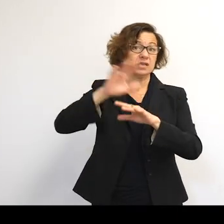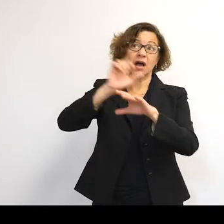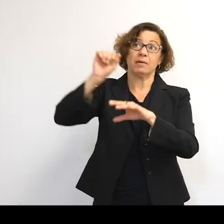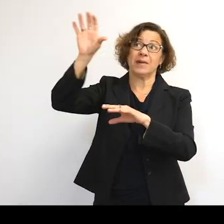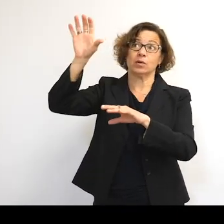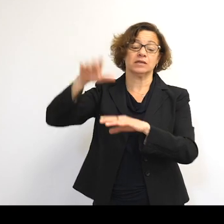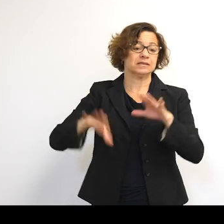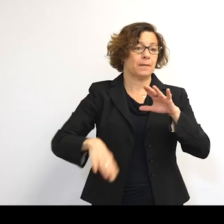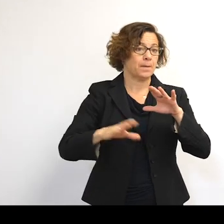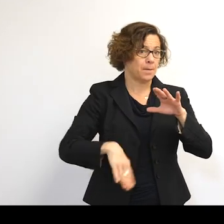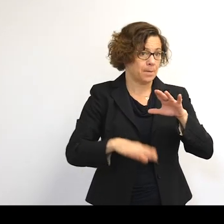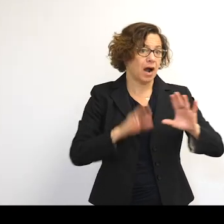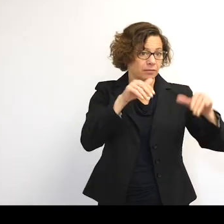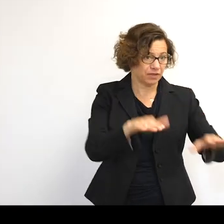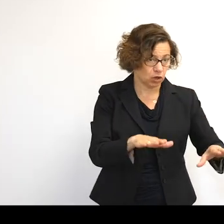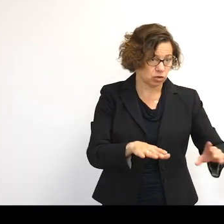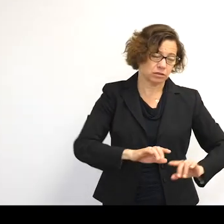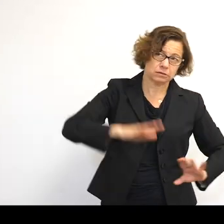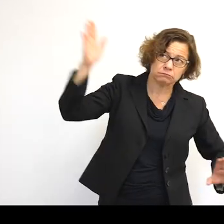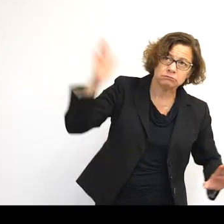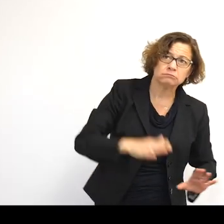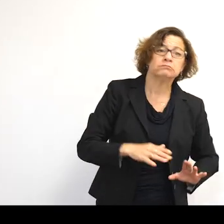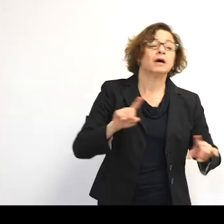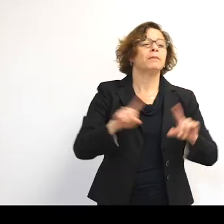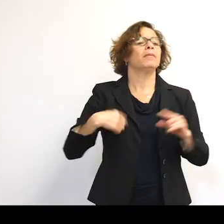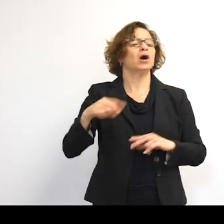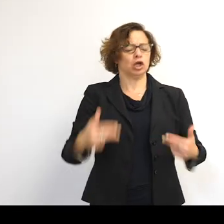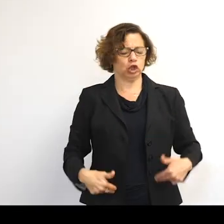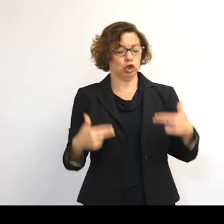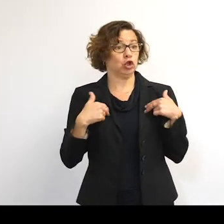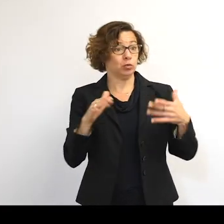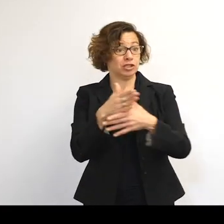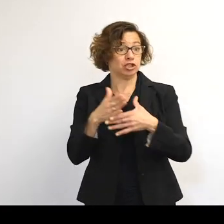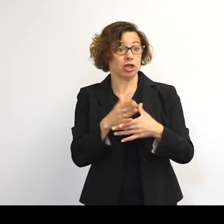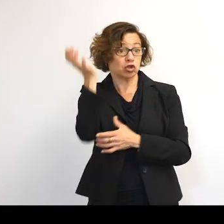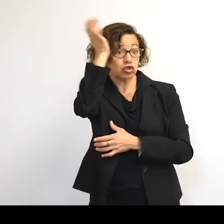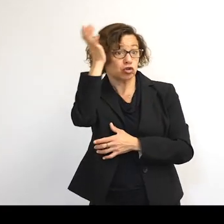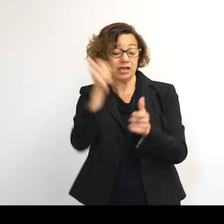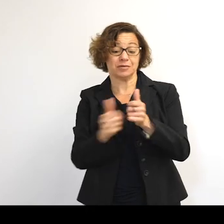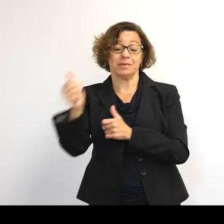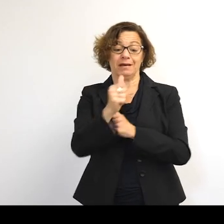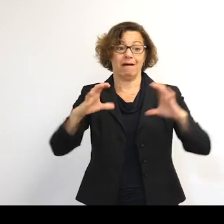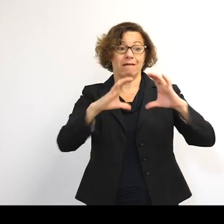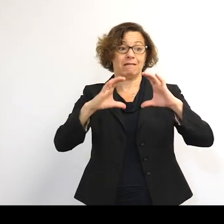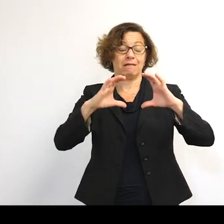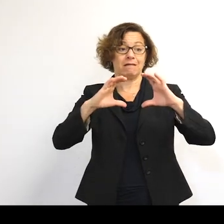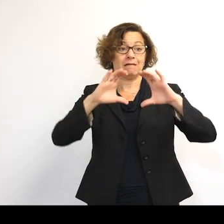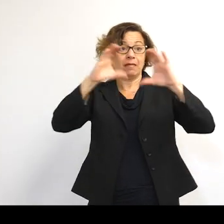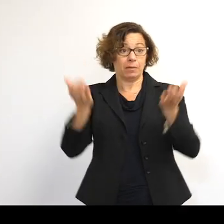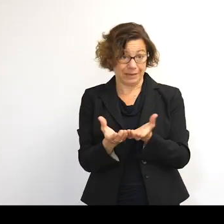to the bottoms of our oceans. But since we humans have shared trash beyond our planet on the moon and in space,